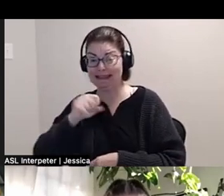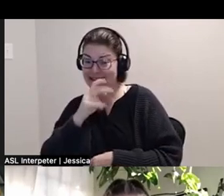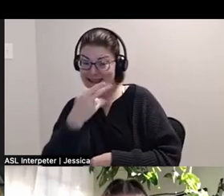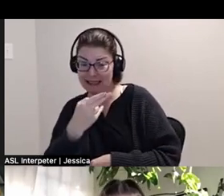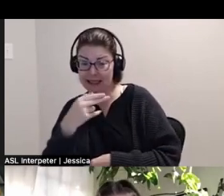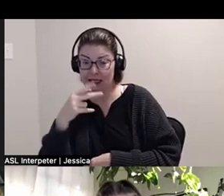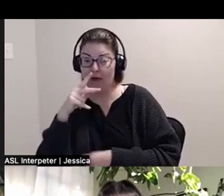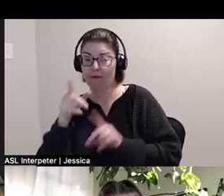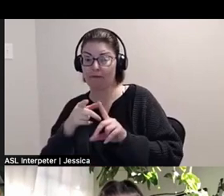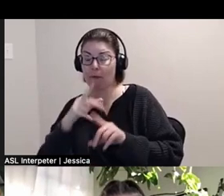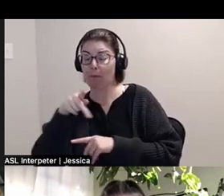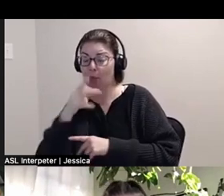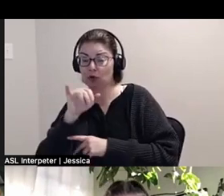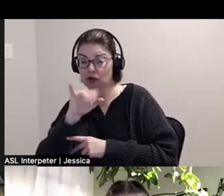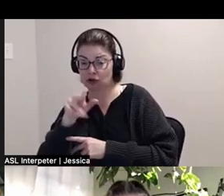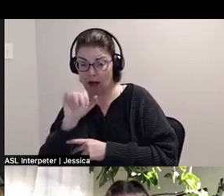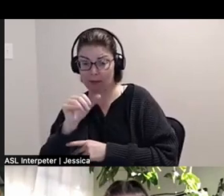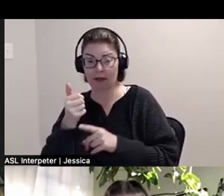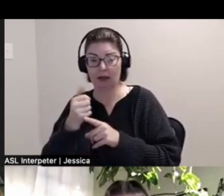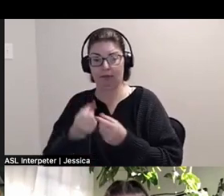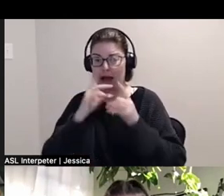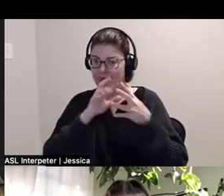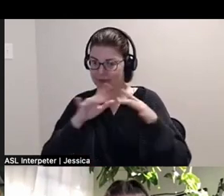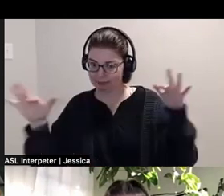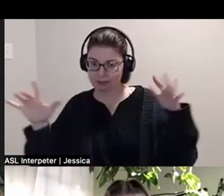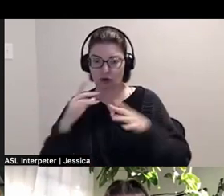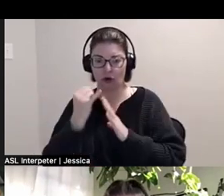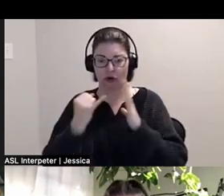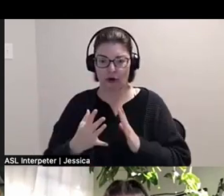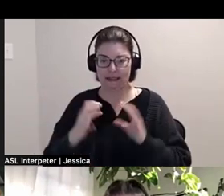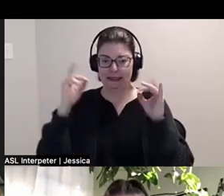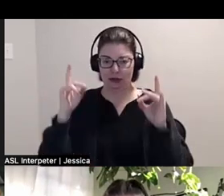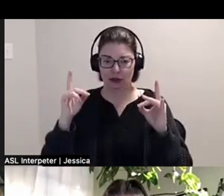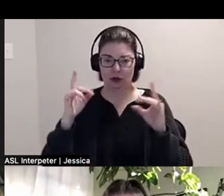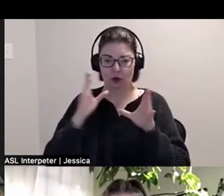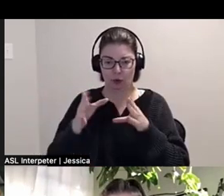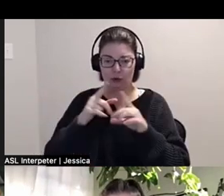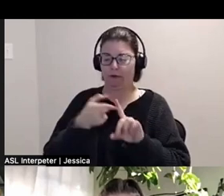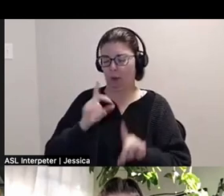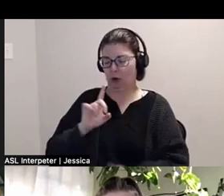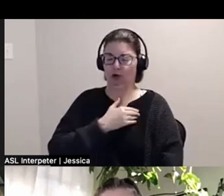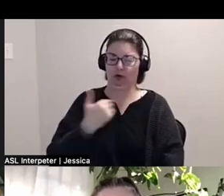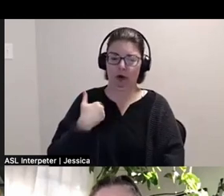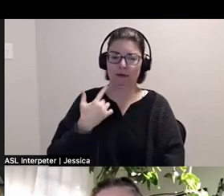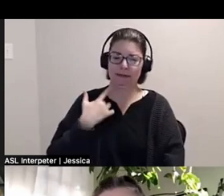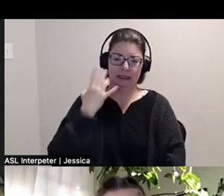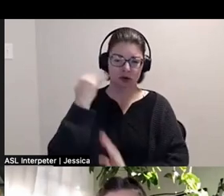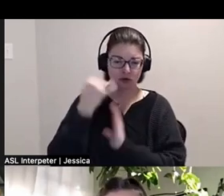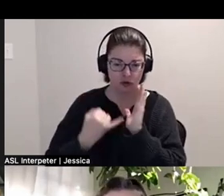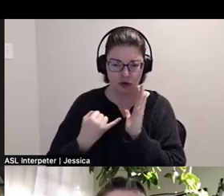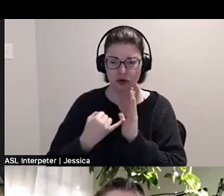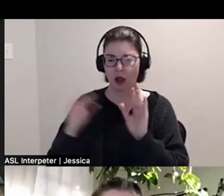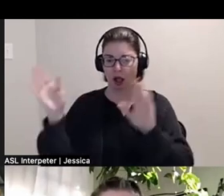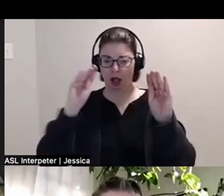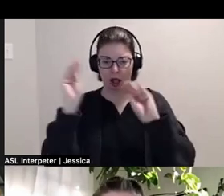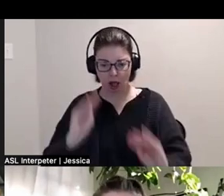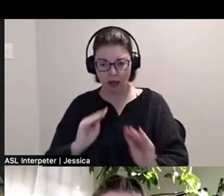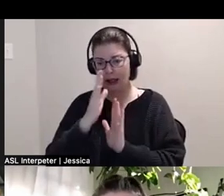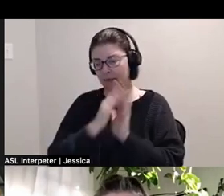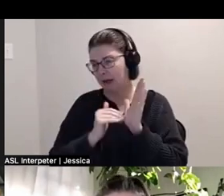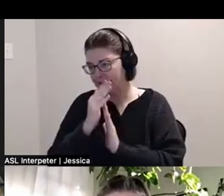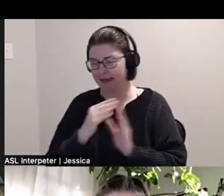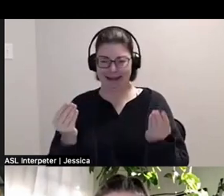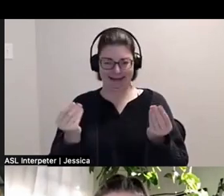educator, and organizer based in Tkaronto. Harmeet primarily does illustration, collage, painting, and textile arts